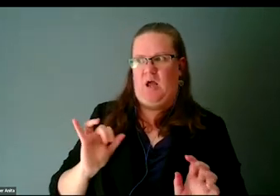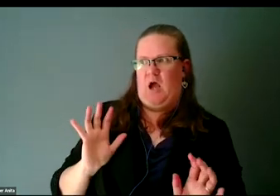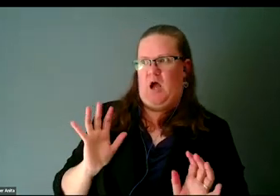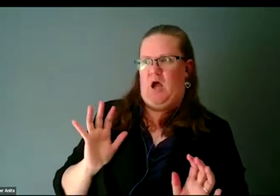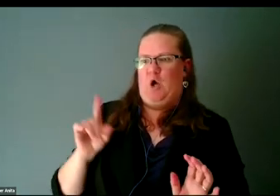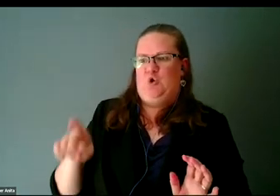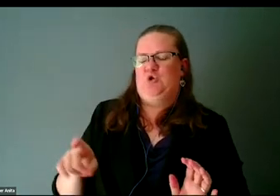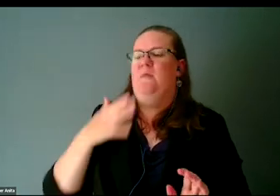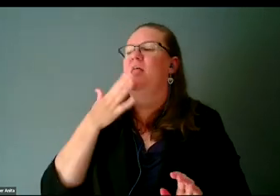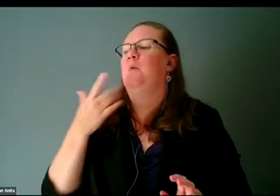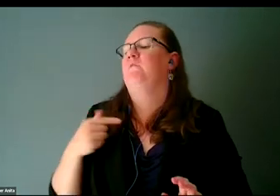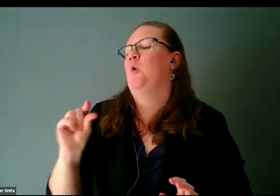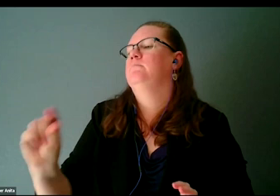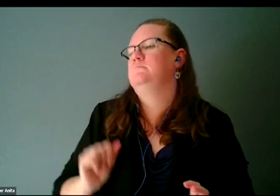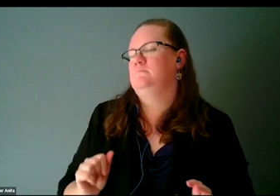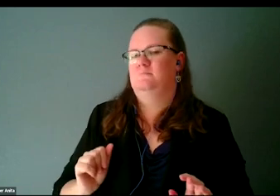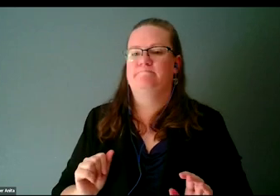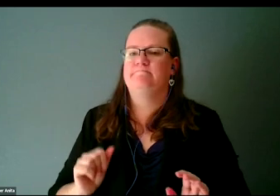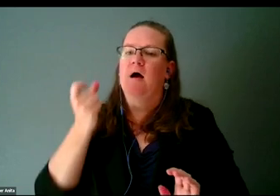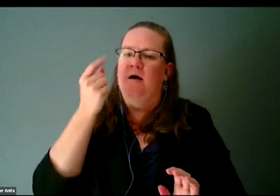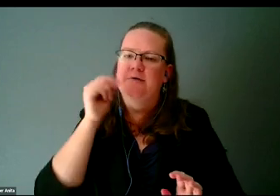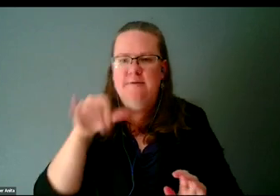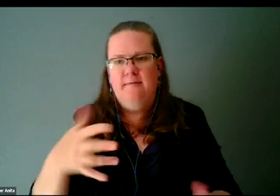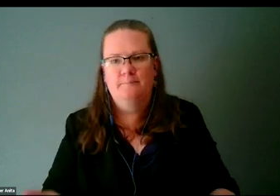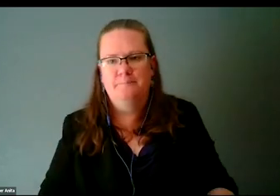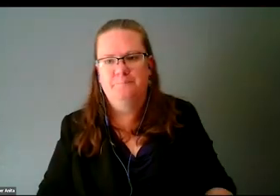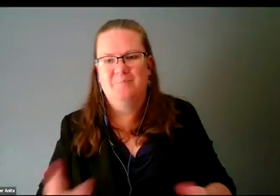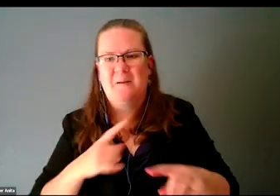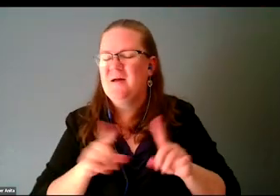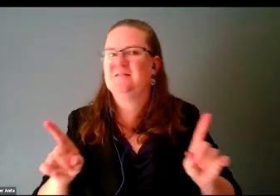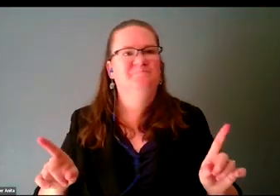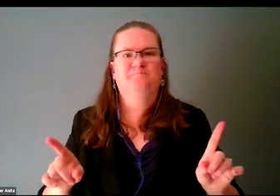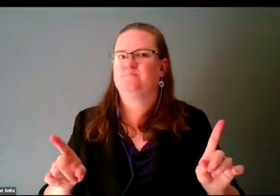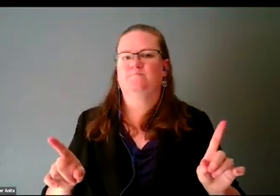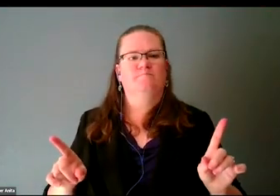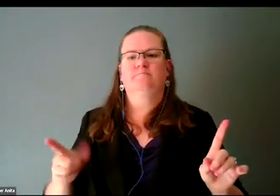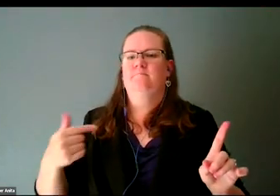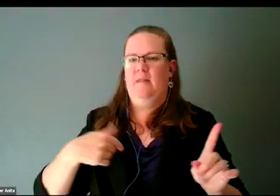I do understand that, but I believe that what we contribute